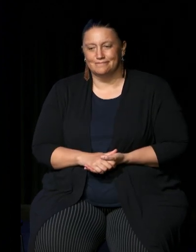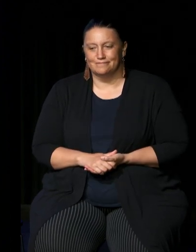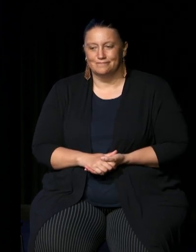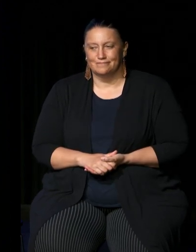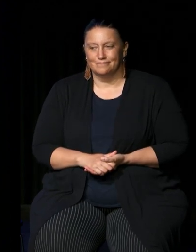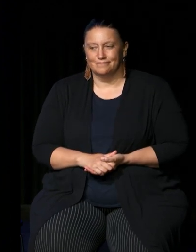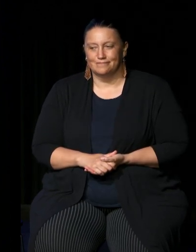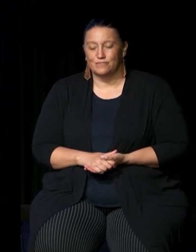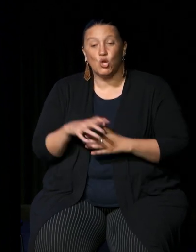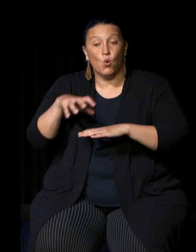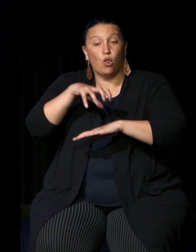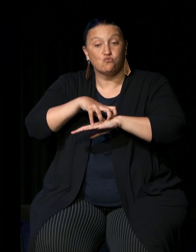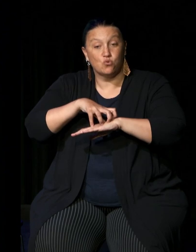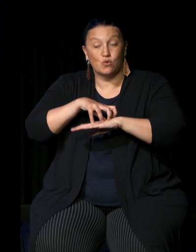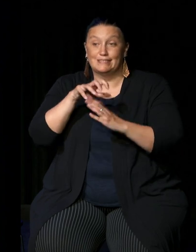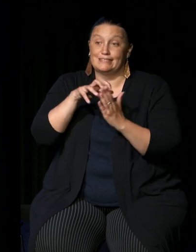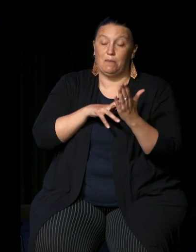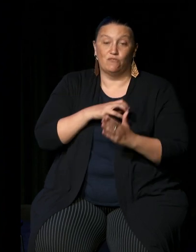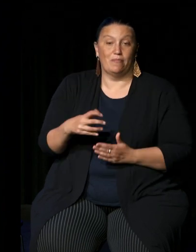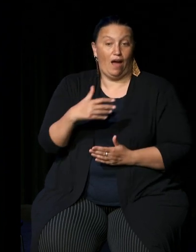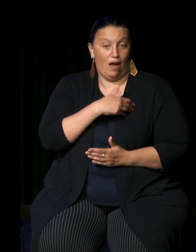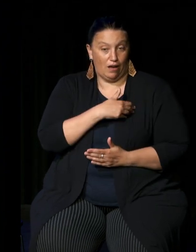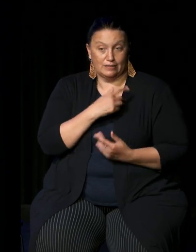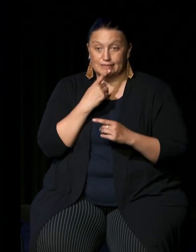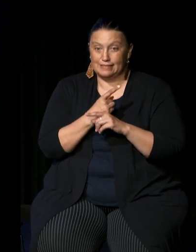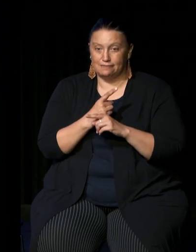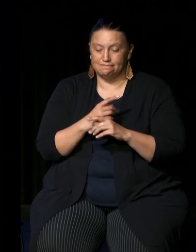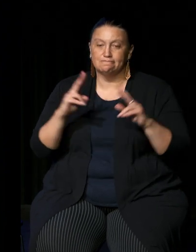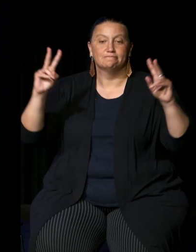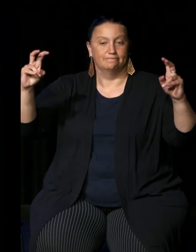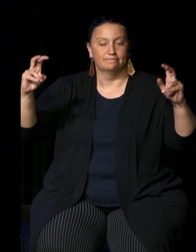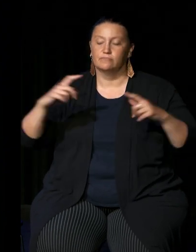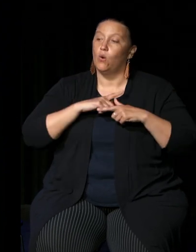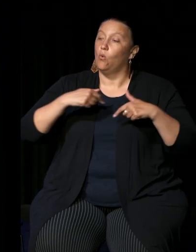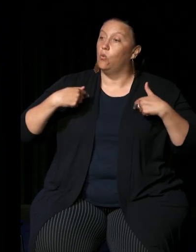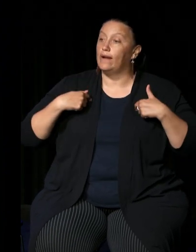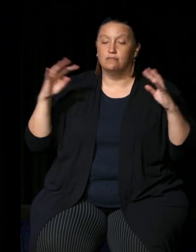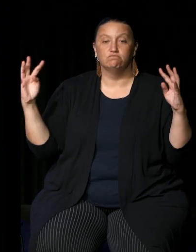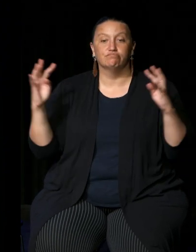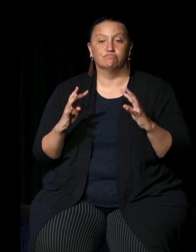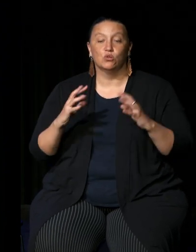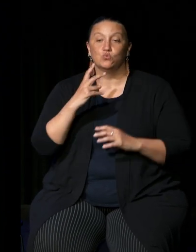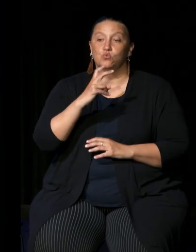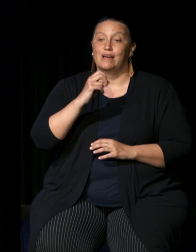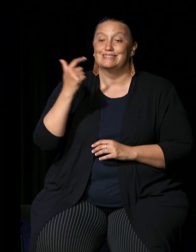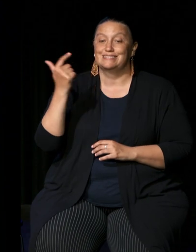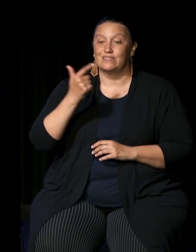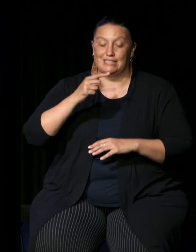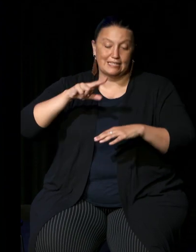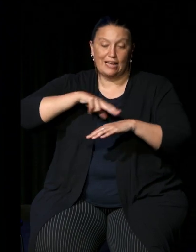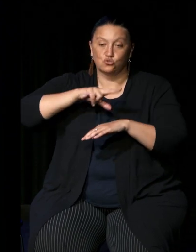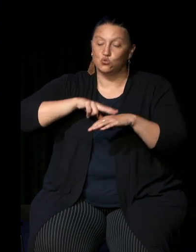The Uluru's Statement From The Heart says: we gathered at the 2017 National Constitutional